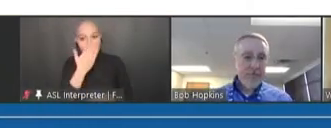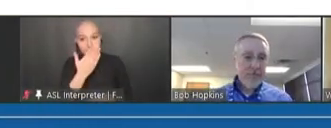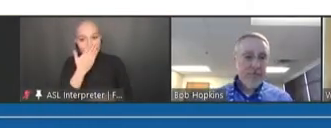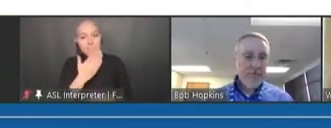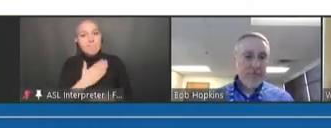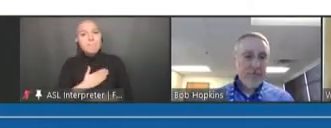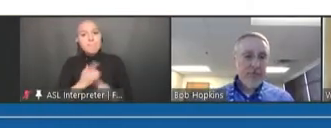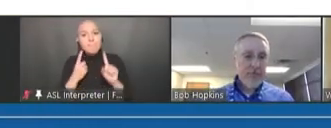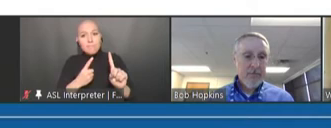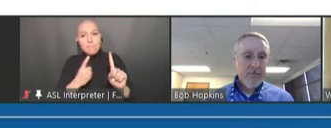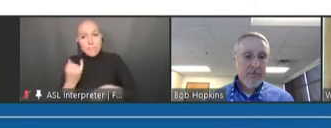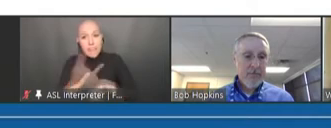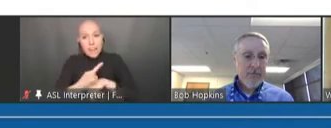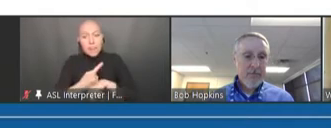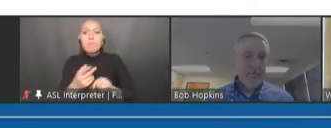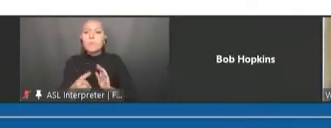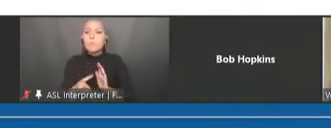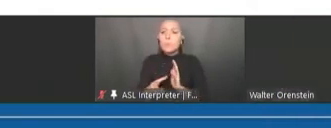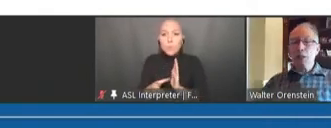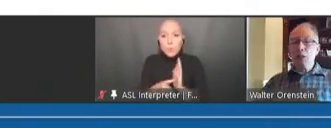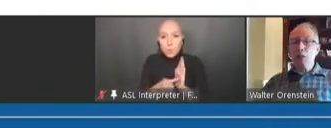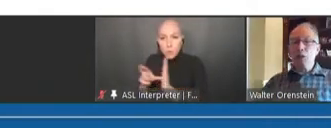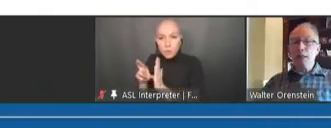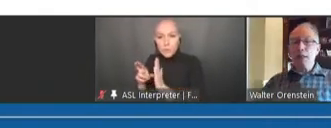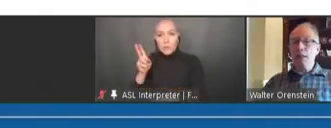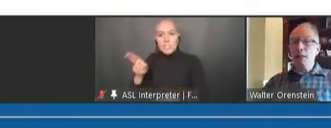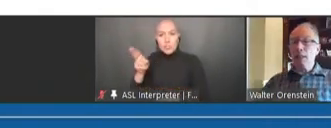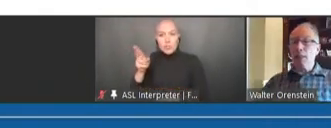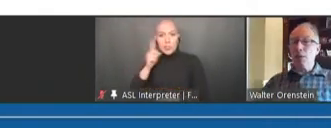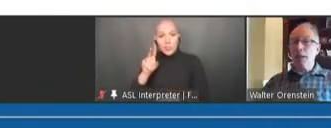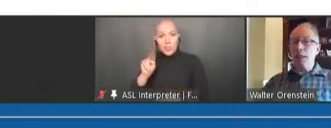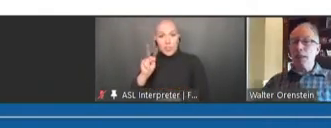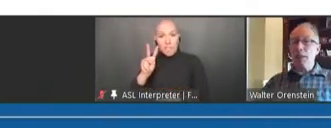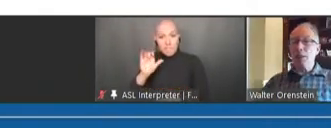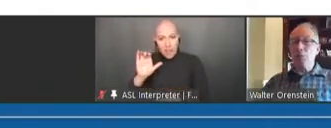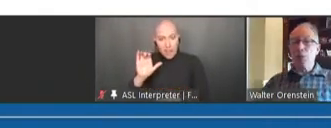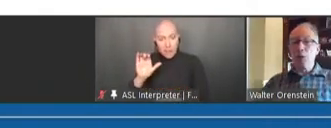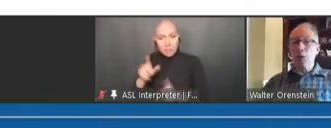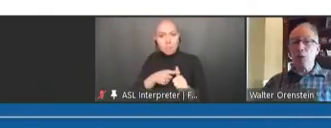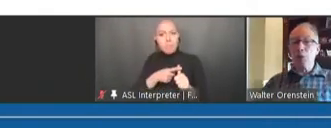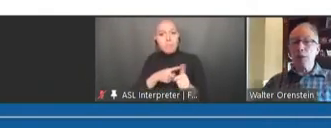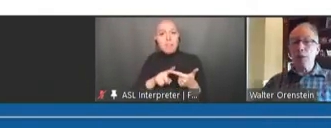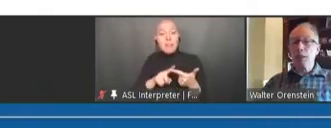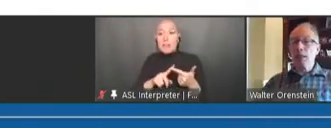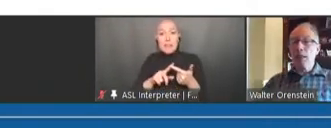how it was established, critical issues that led to NVAC as an important committee and